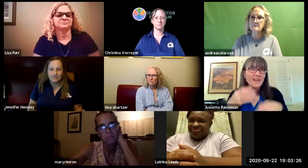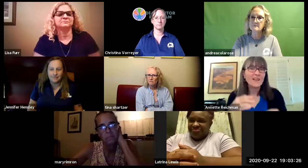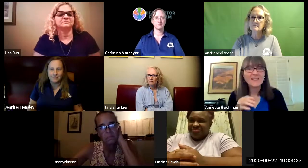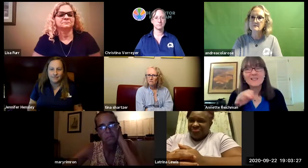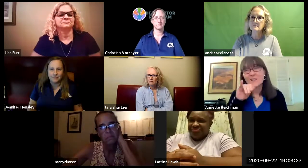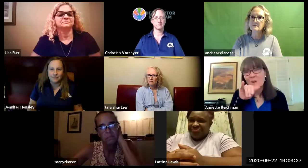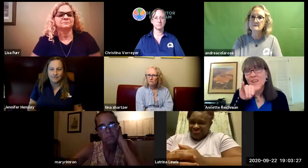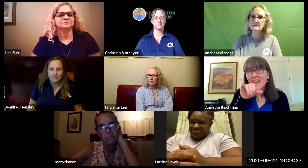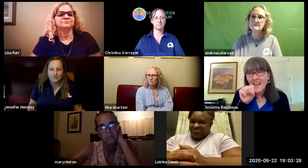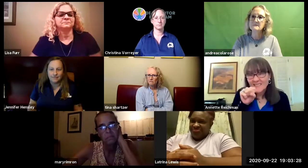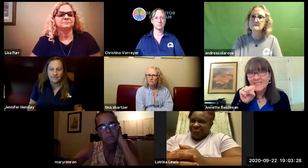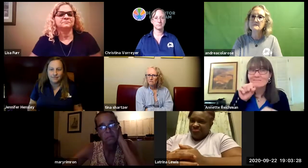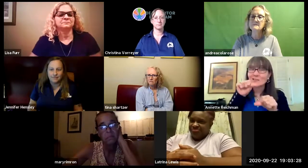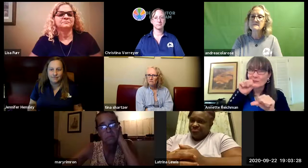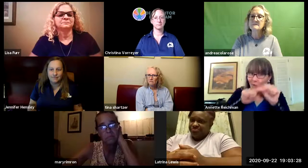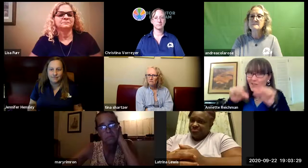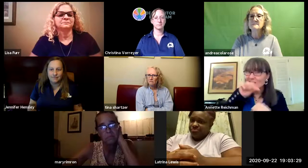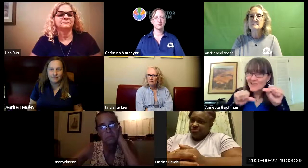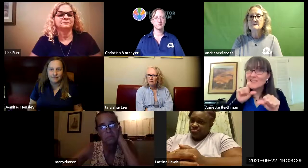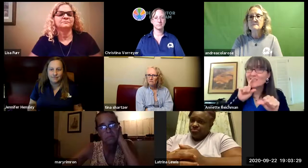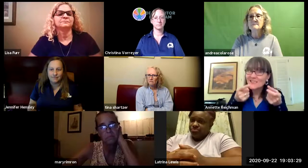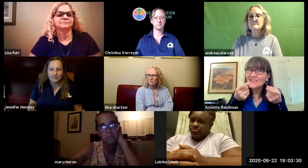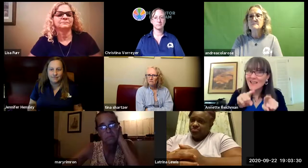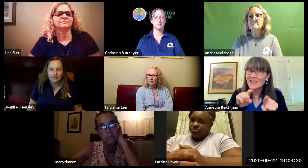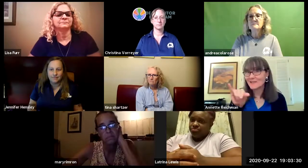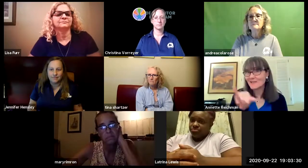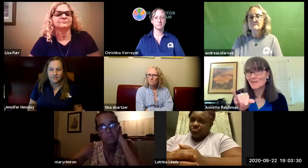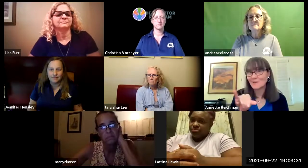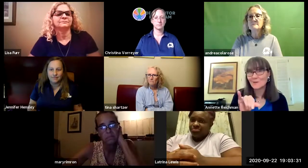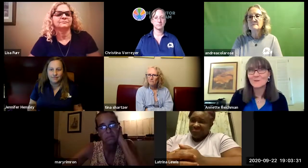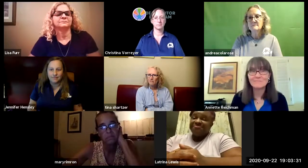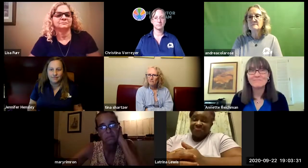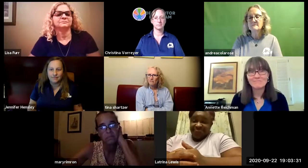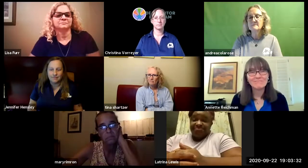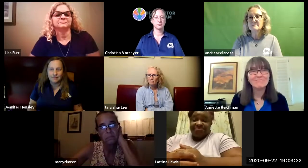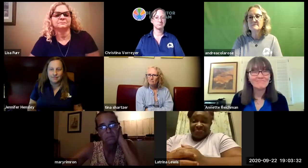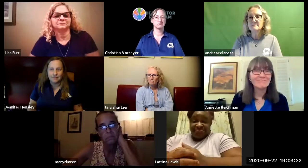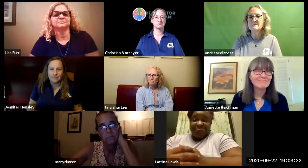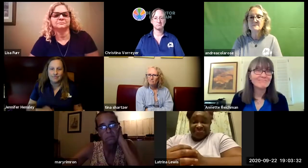piloted